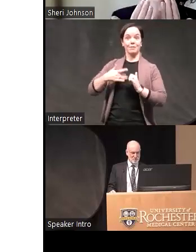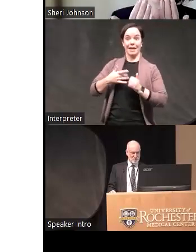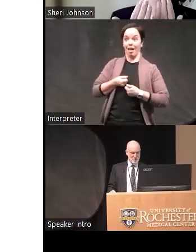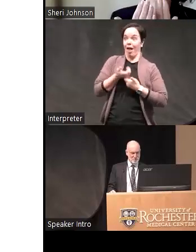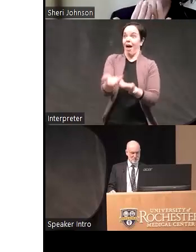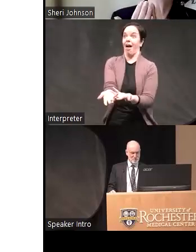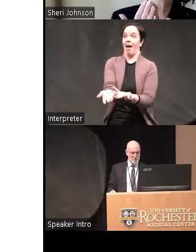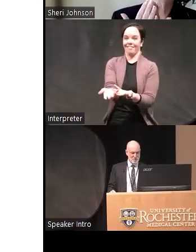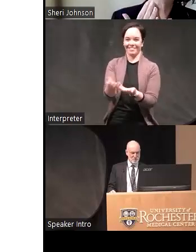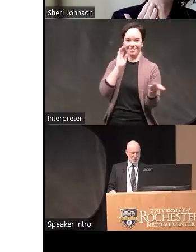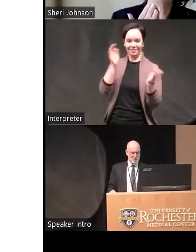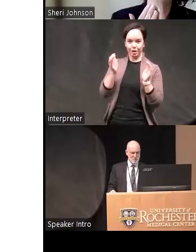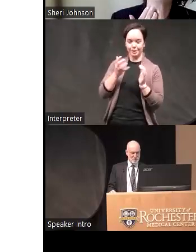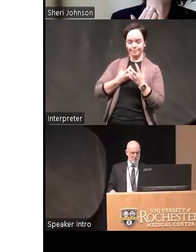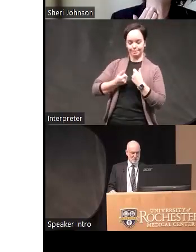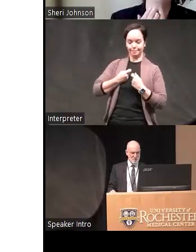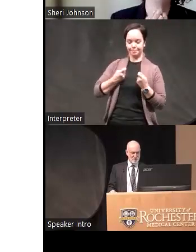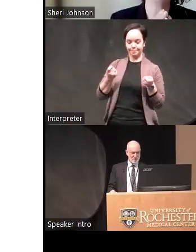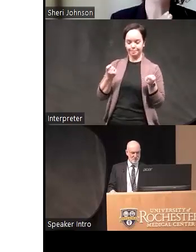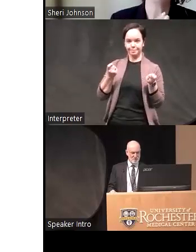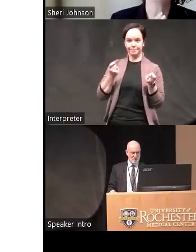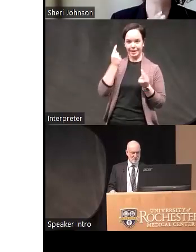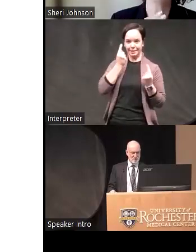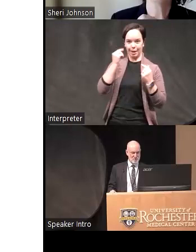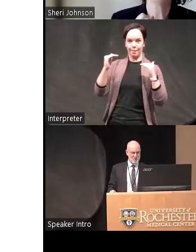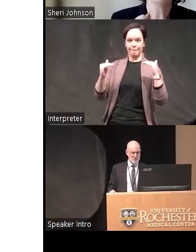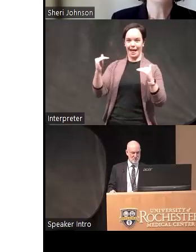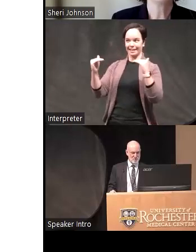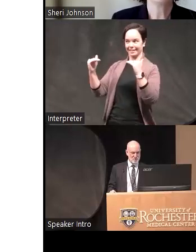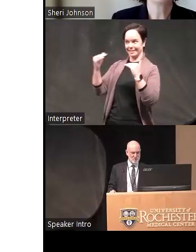thinking first about the kind of balance of Harmony in the group and so I think